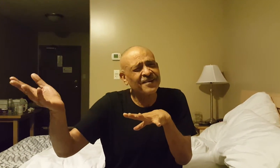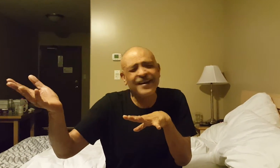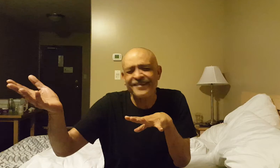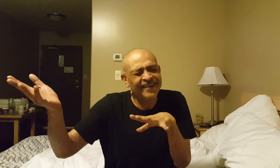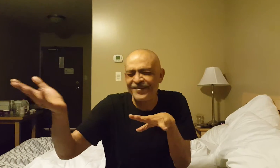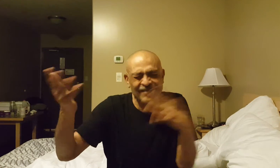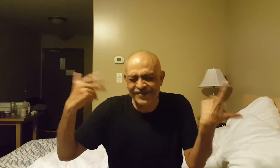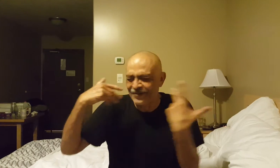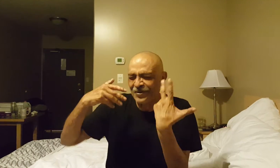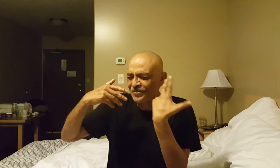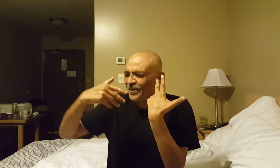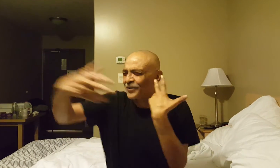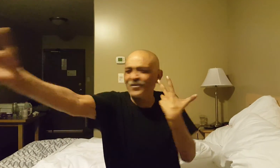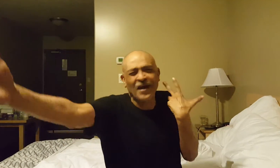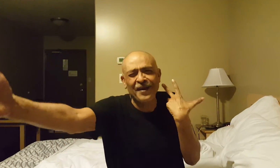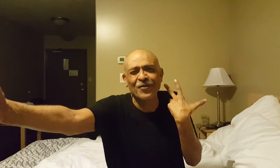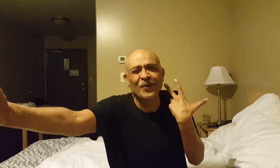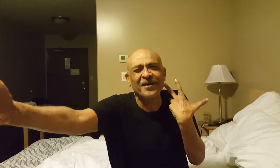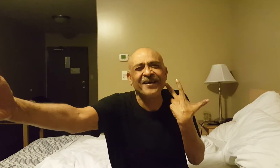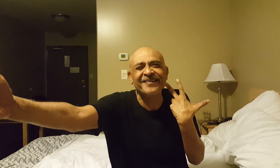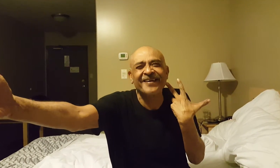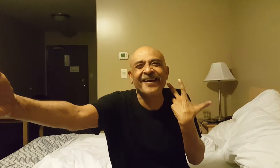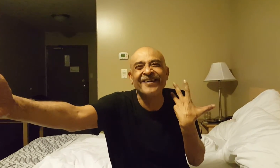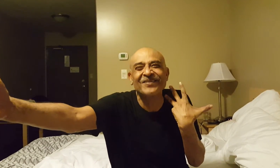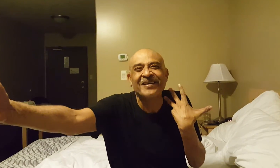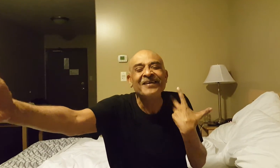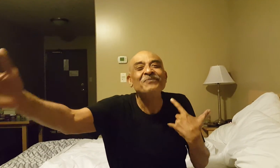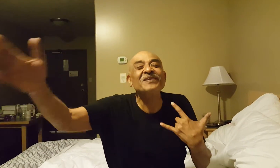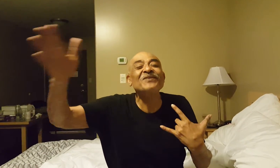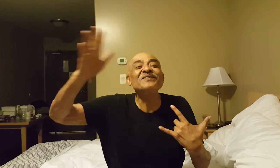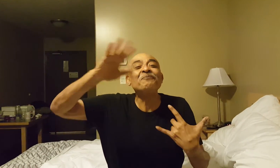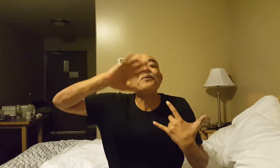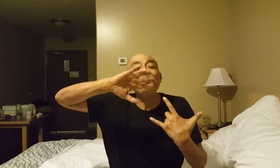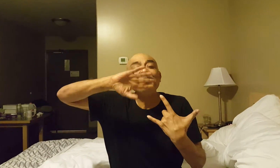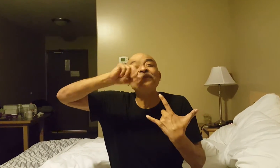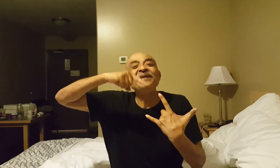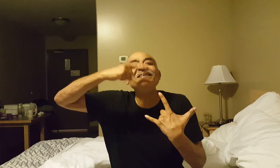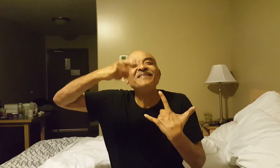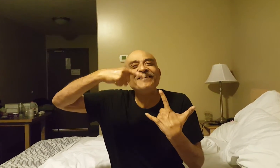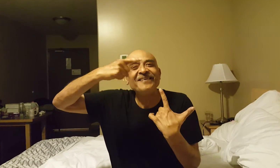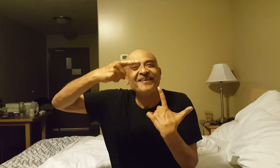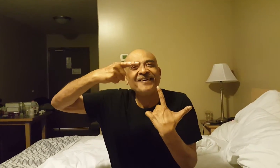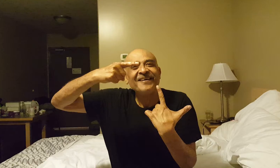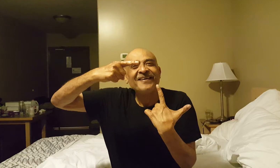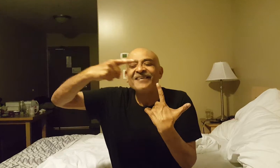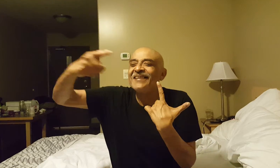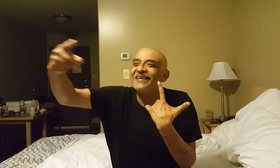Right? The mother could have died on the way, right? So it's a probability that